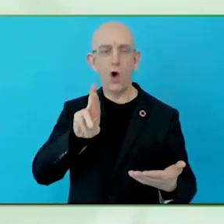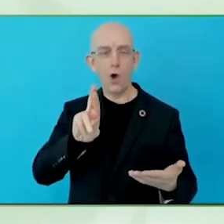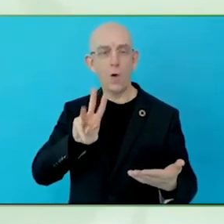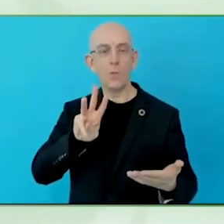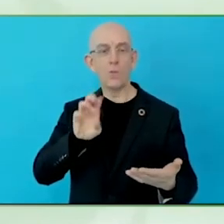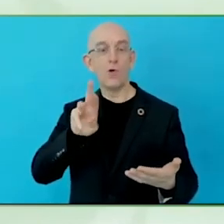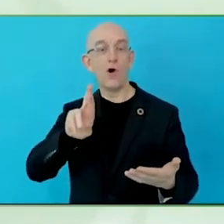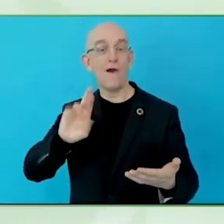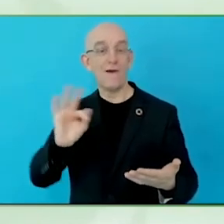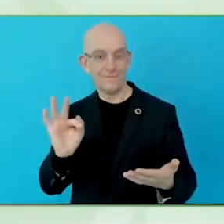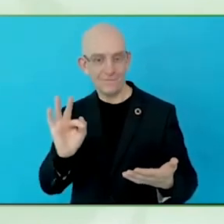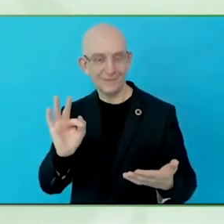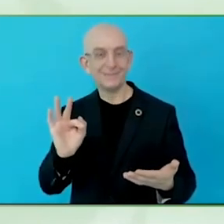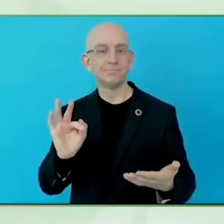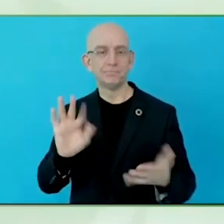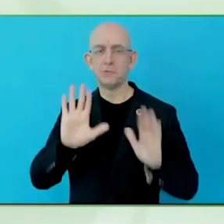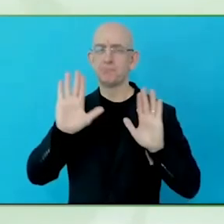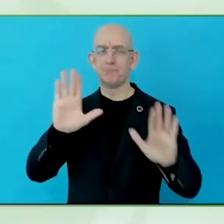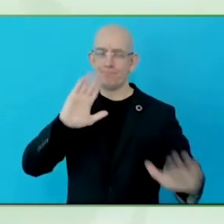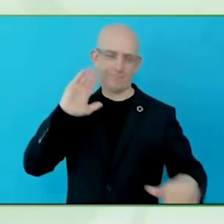colleagues.